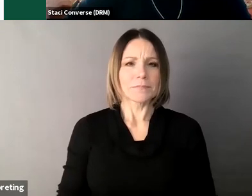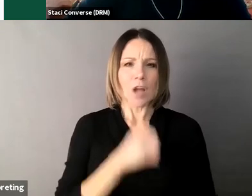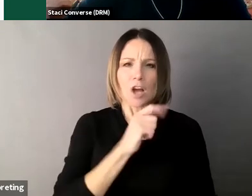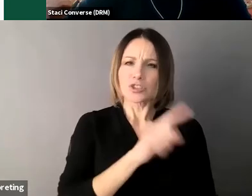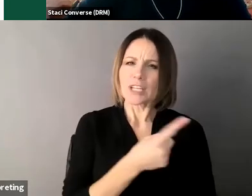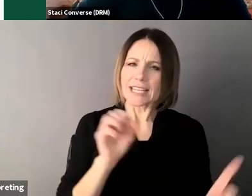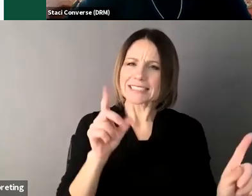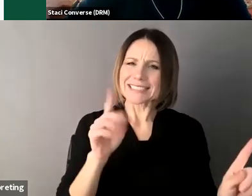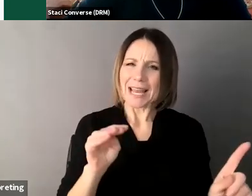and